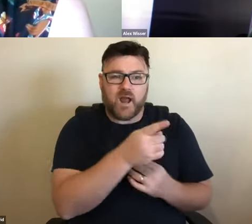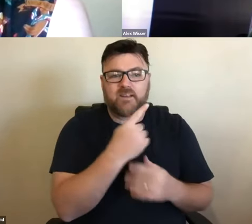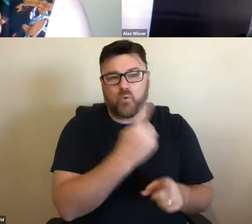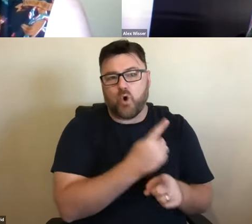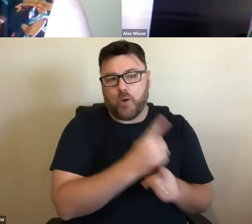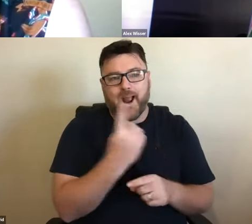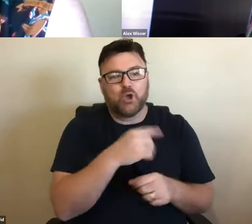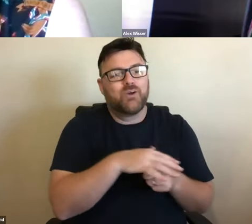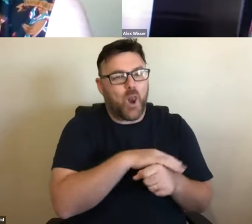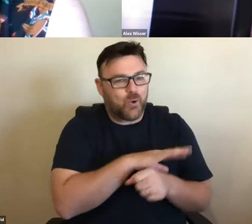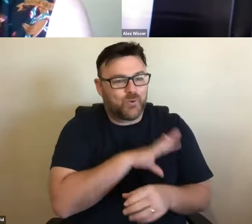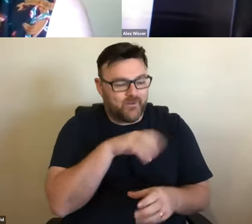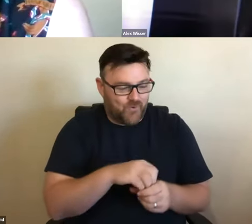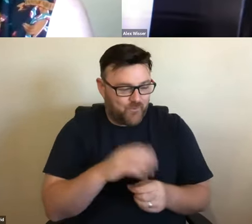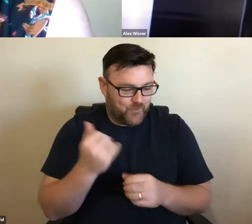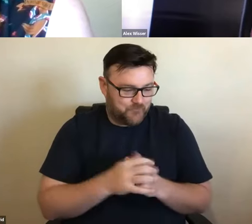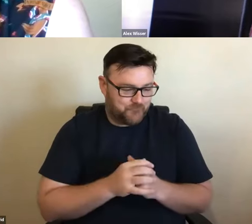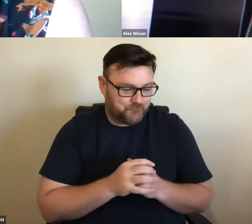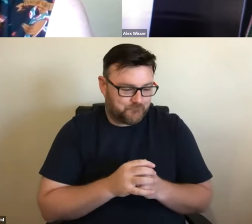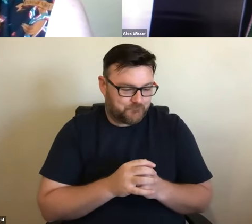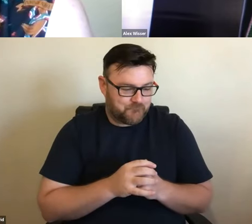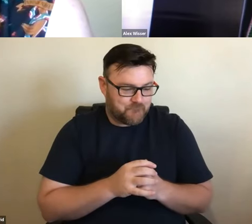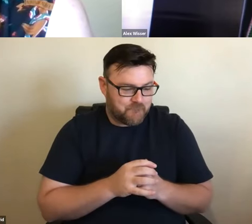weave with natural resources from our valley." That's beautiful. That